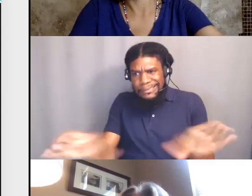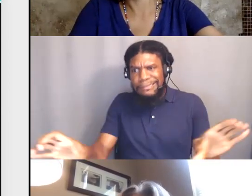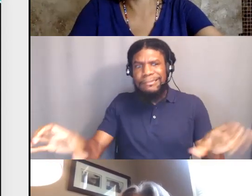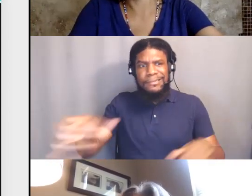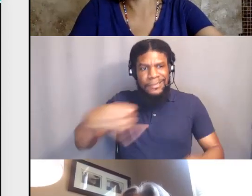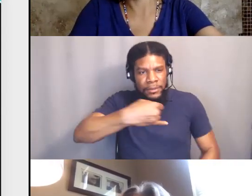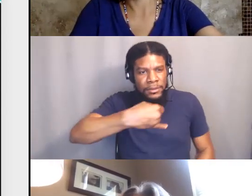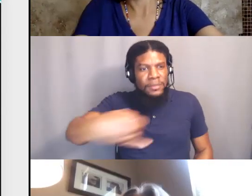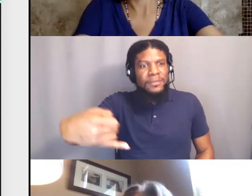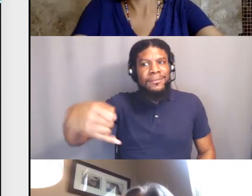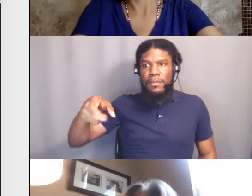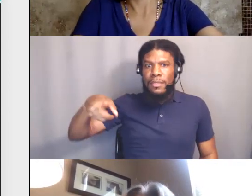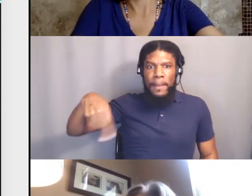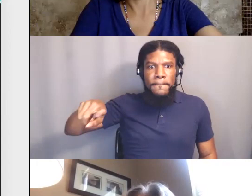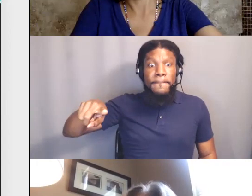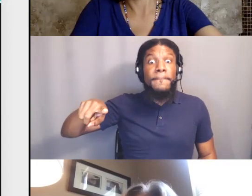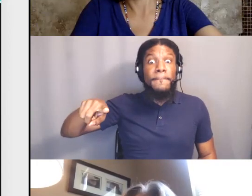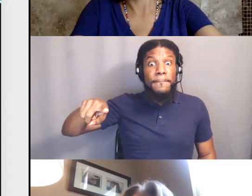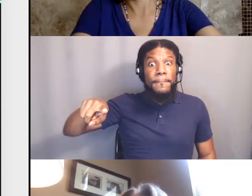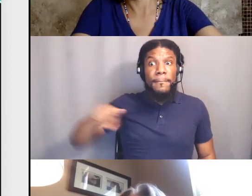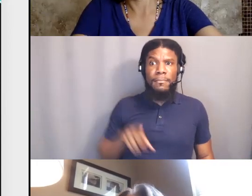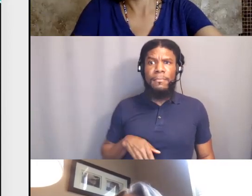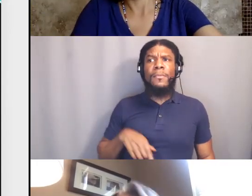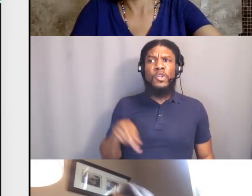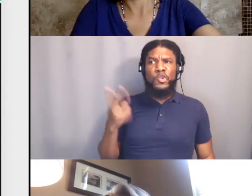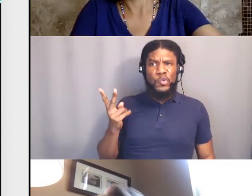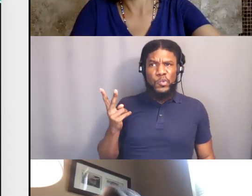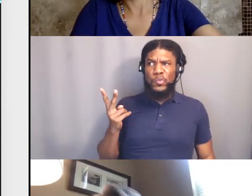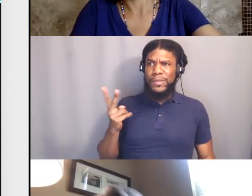And I've been told twice that part of the reason I got